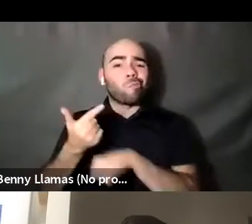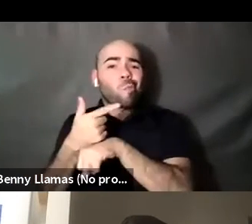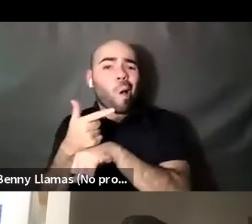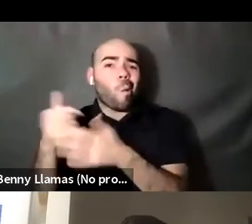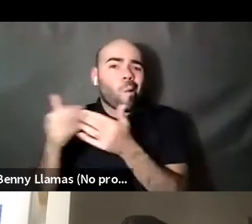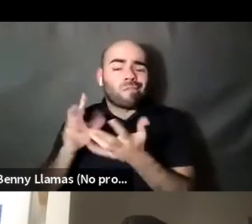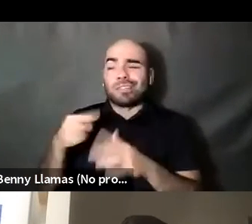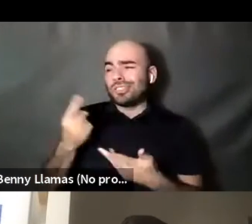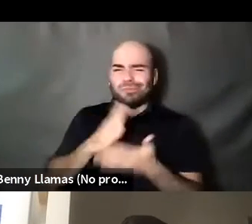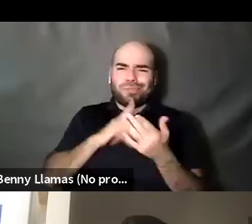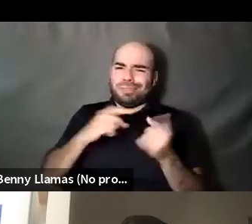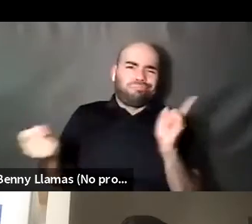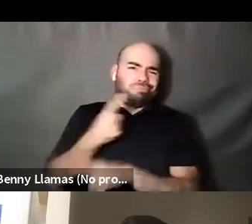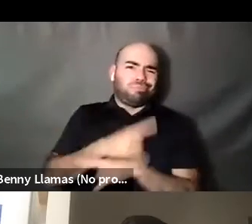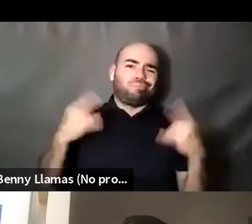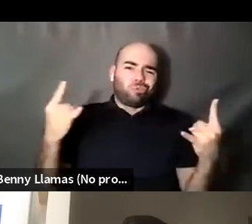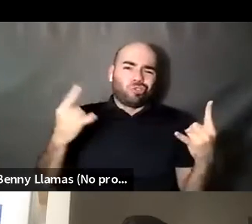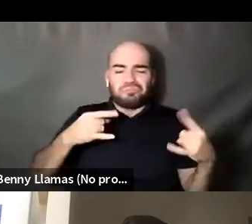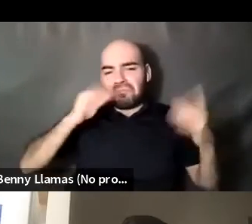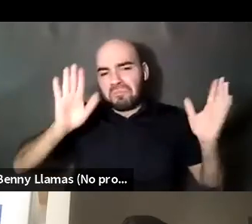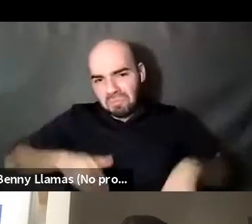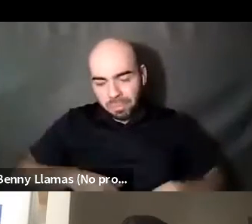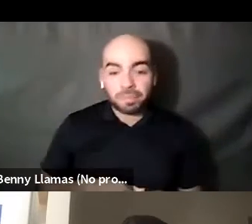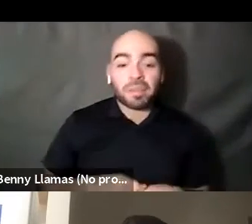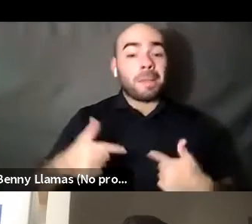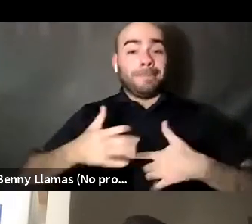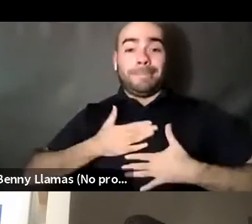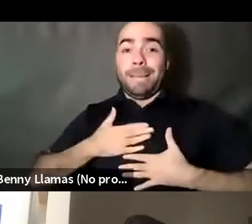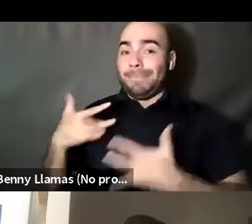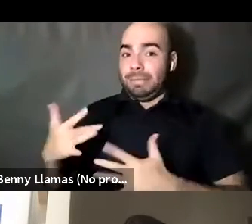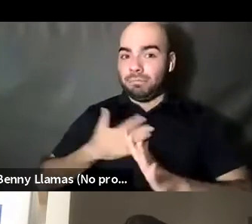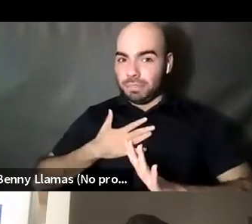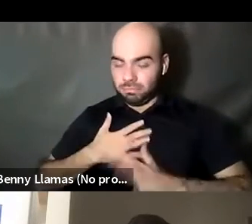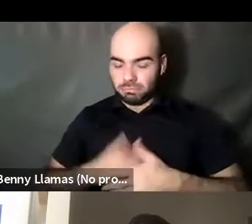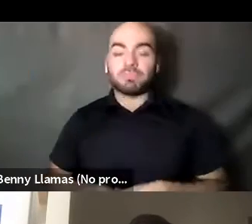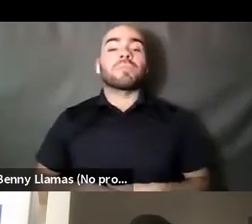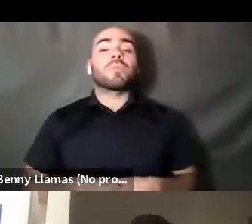Kenyon Farrow (he/him/his): You know, so that's best for me. Kenyon Farrow (he/him/his): First introduction